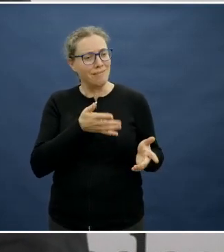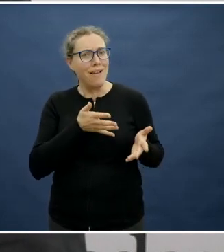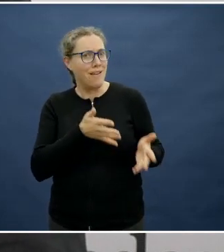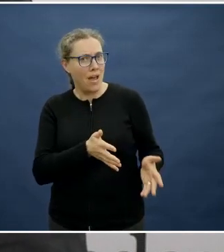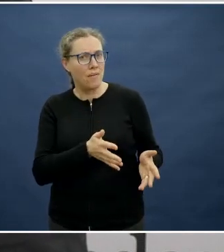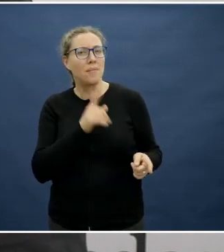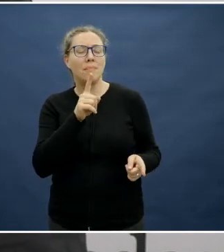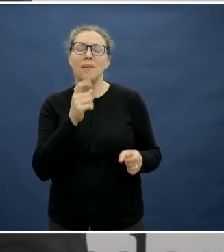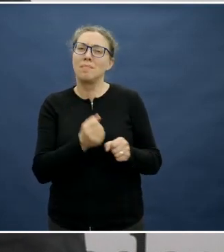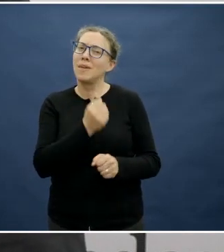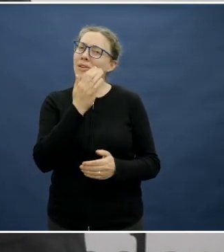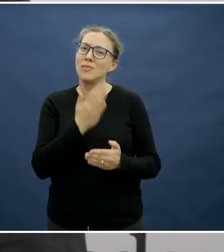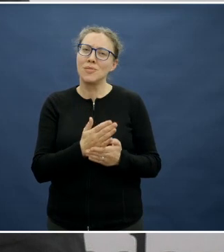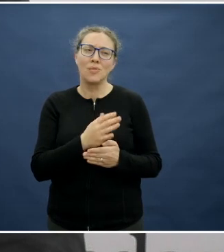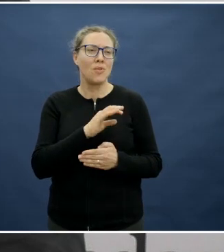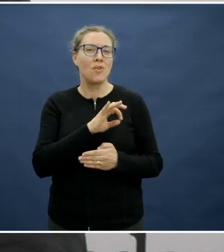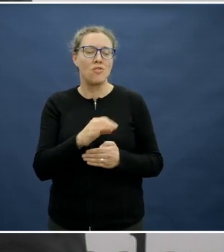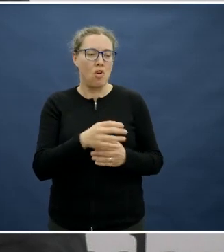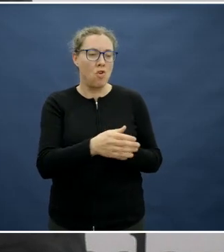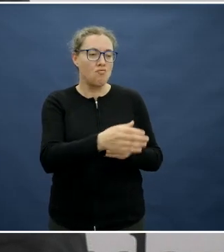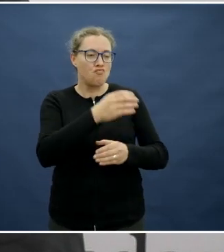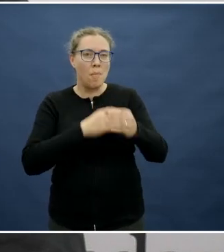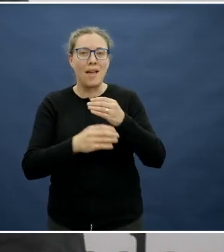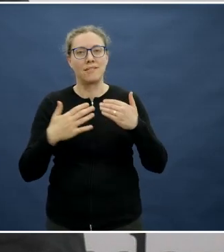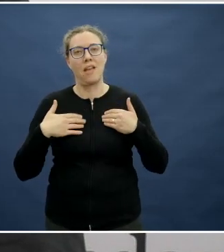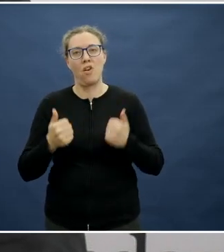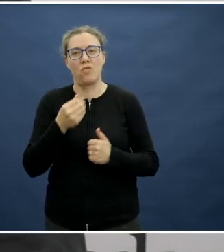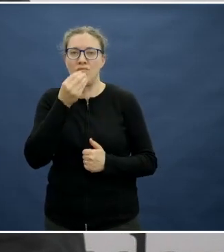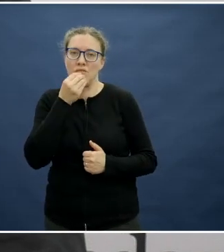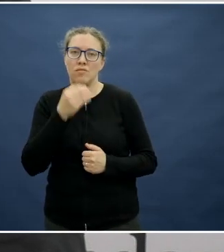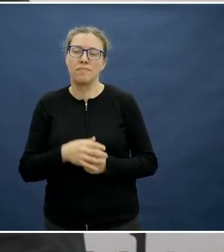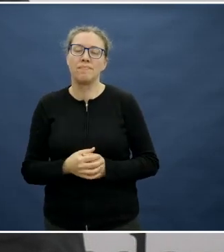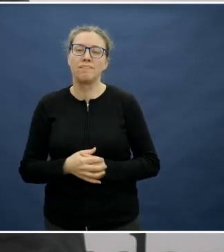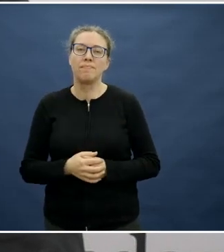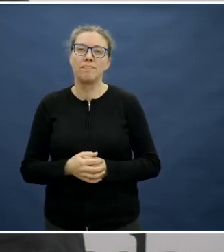Just make sure that you're not having them in place of other healthy foods because if